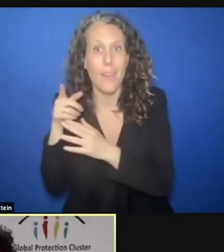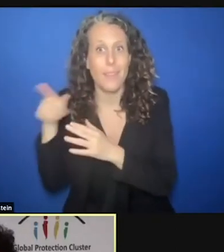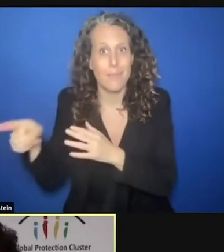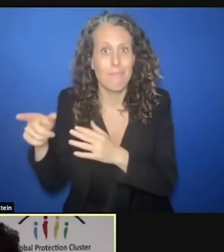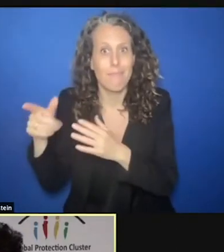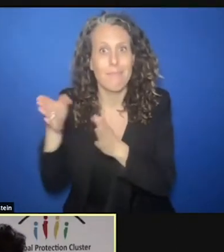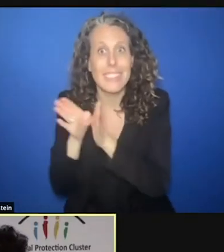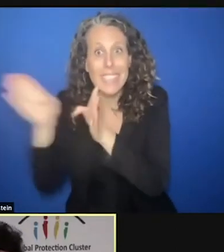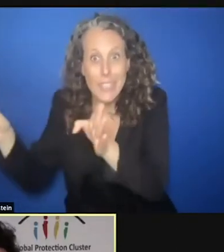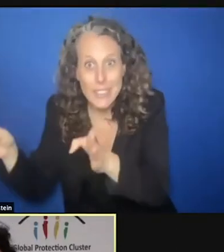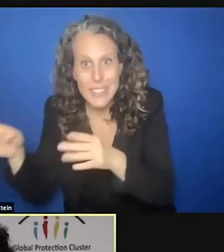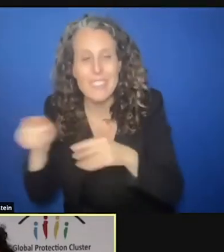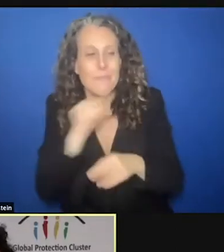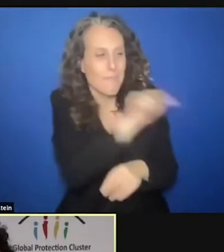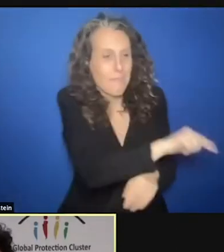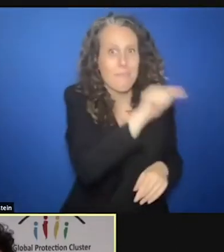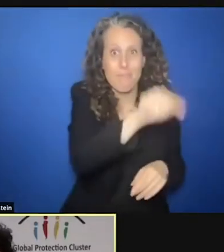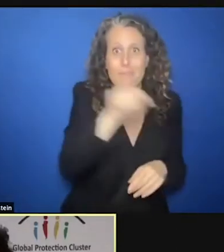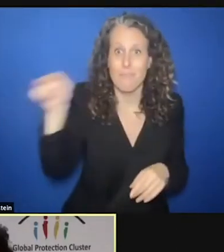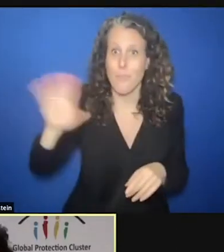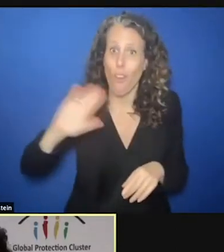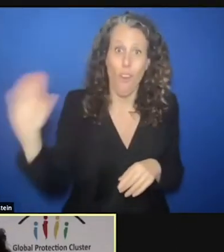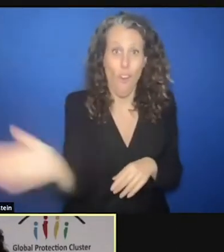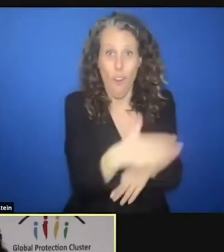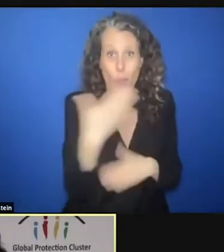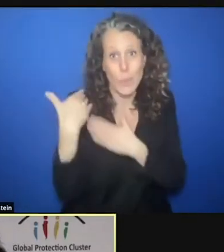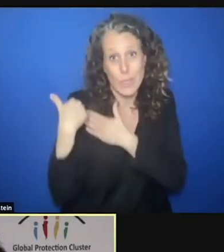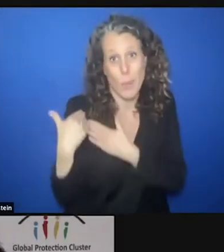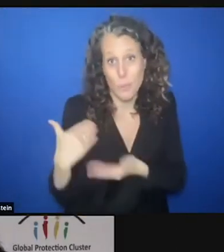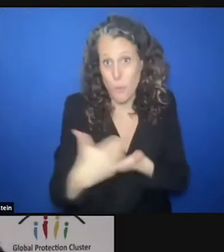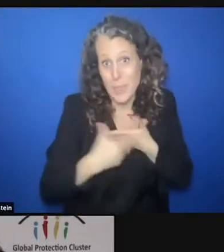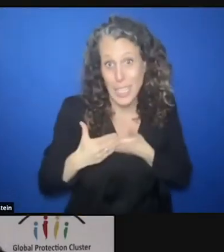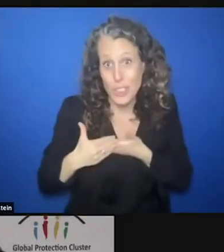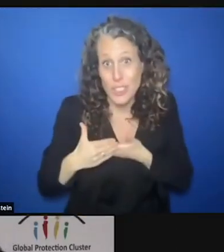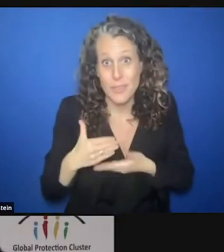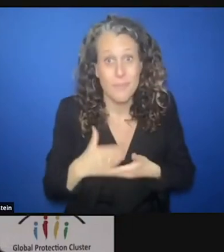also help in delivering protection outcomes >> CHRIS GUNNESS: It's pure joy to hear you